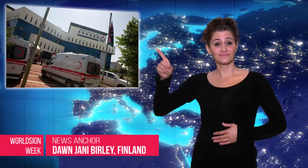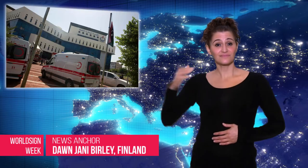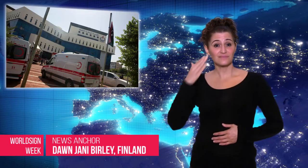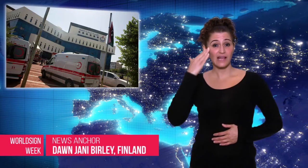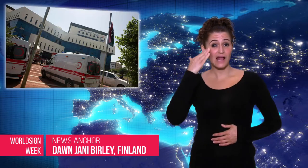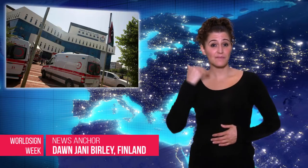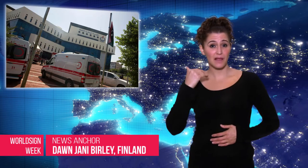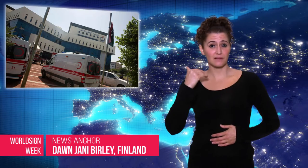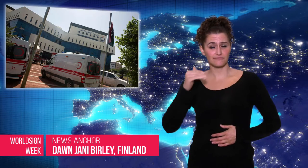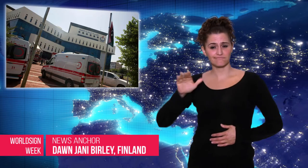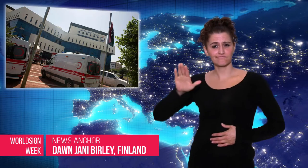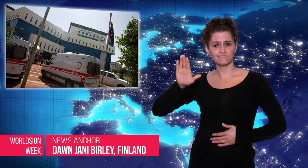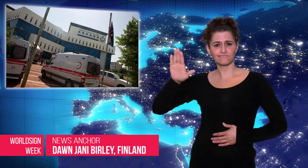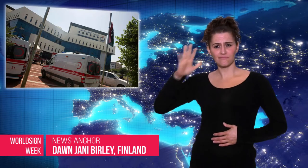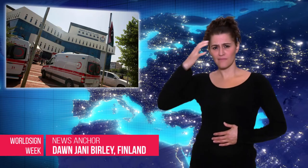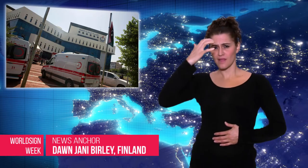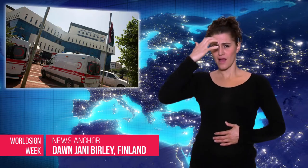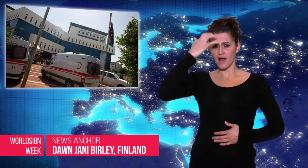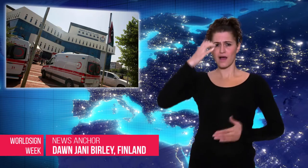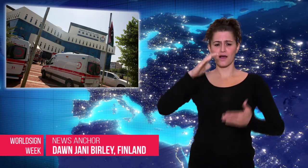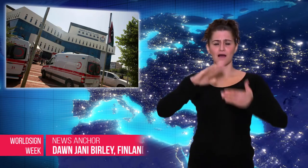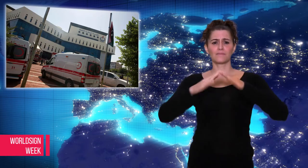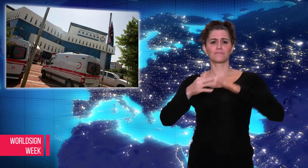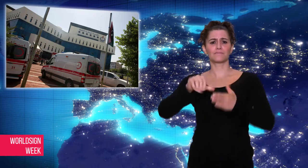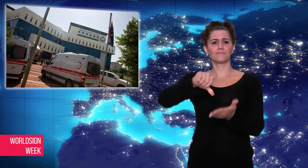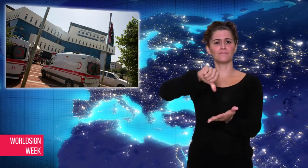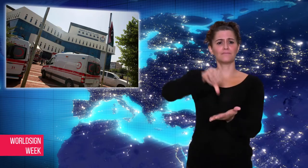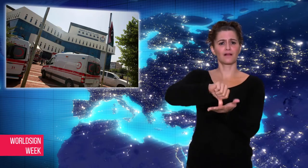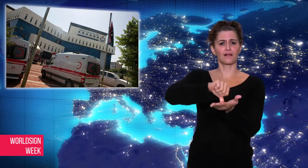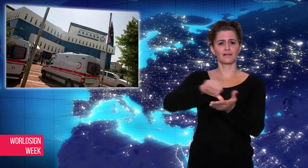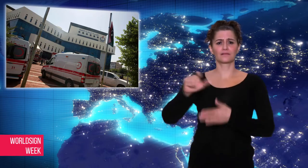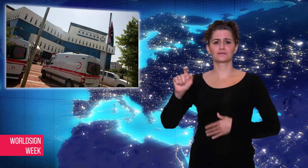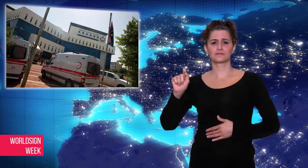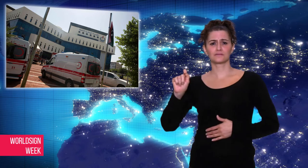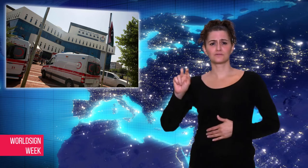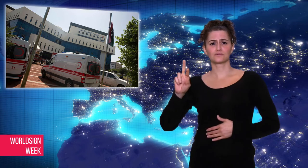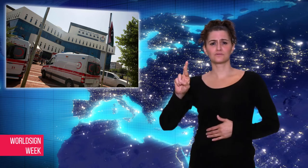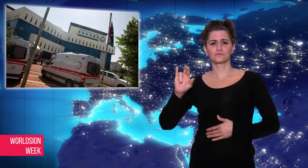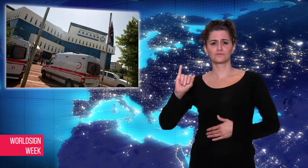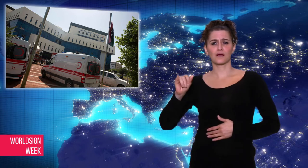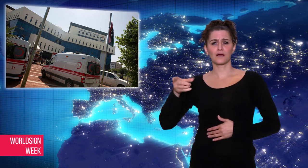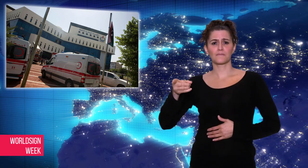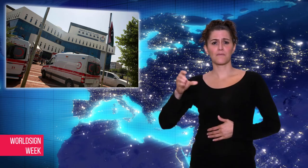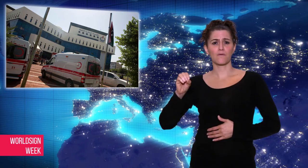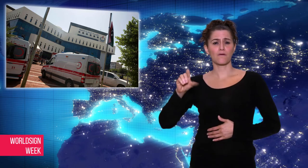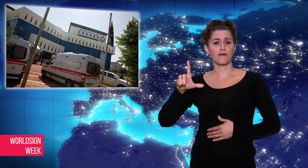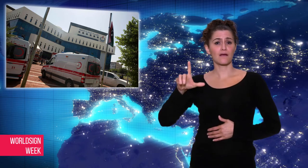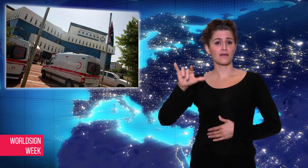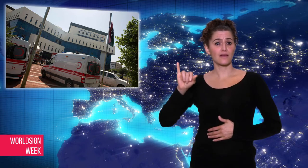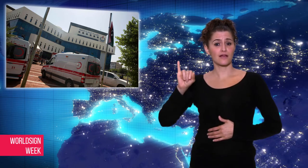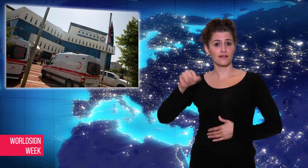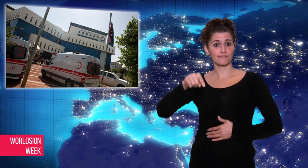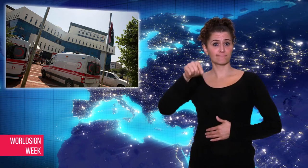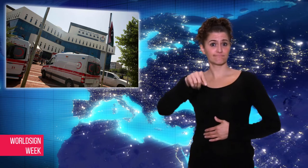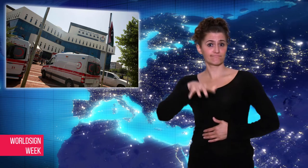Dawn: Six gunmen entered the Libyan